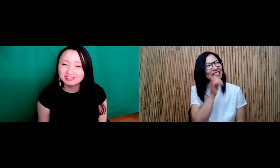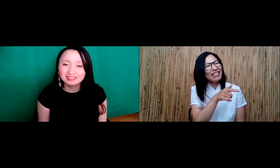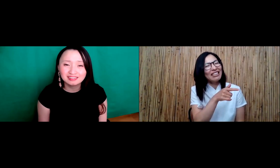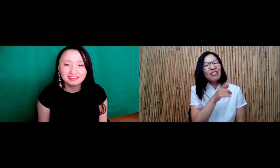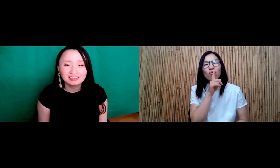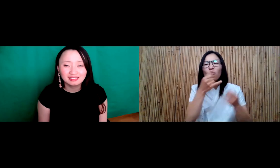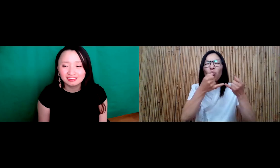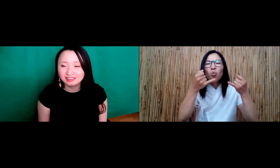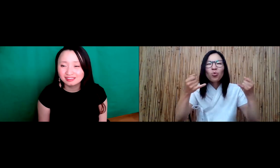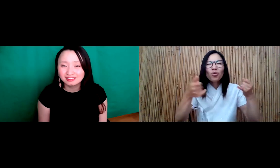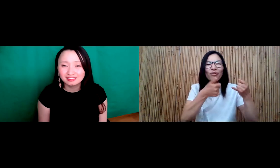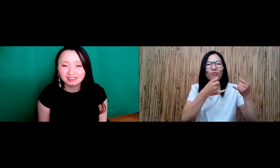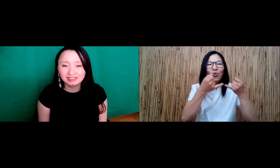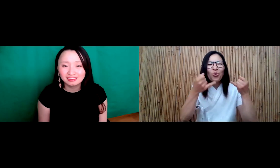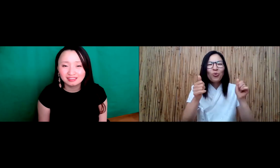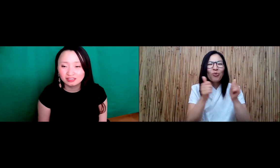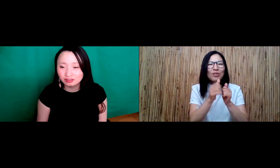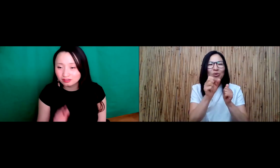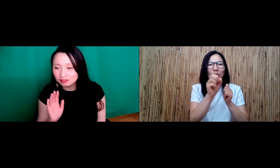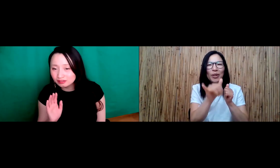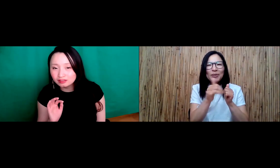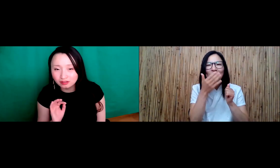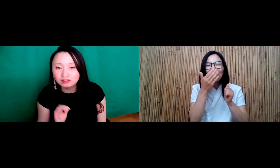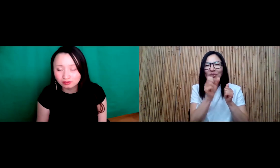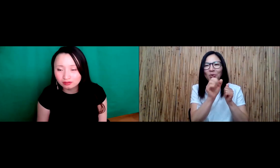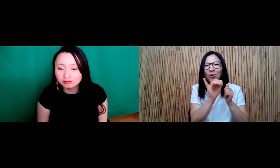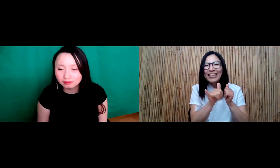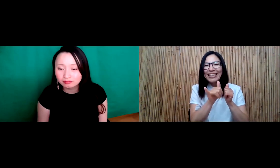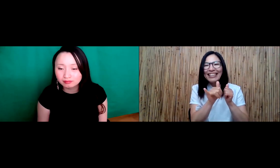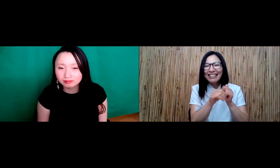Maybe it's what I had for lunch. Because all I had was maybe noodles with soy